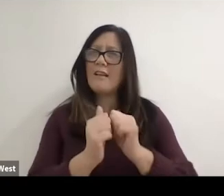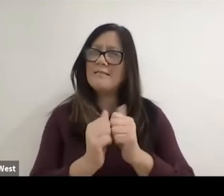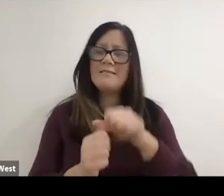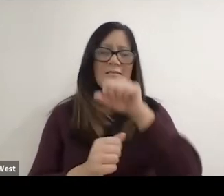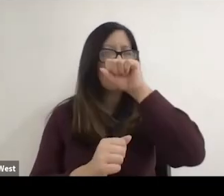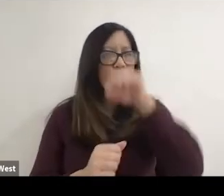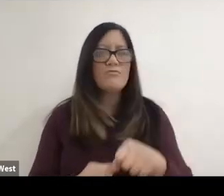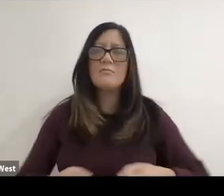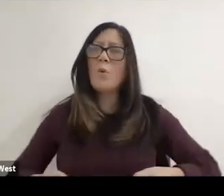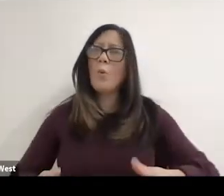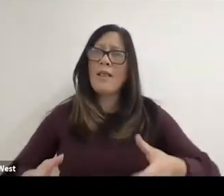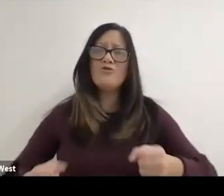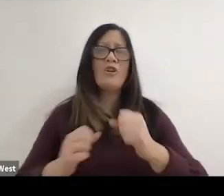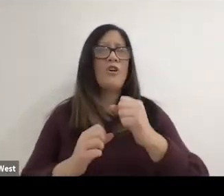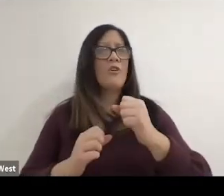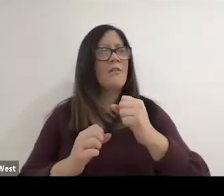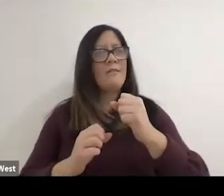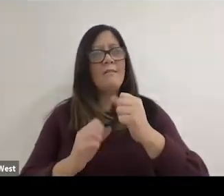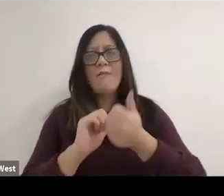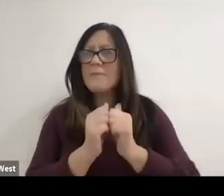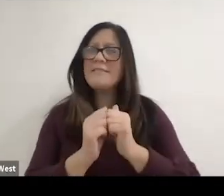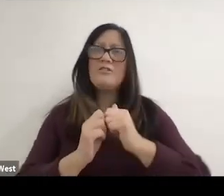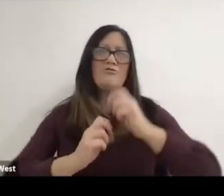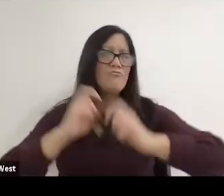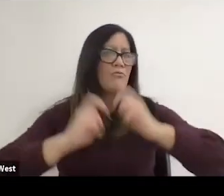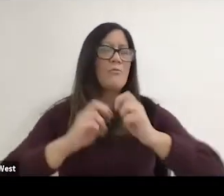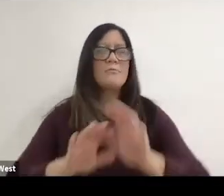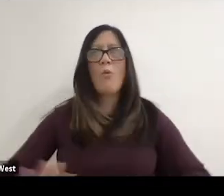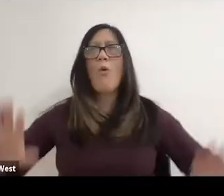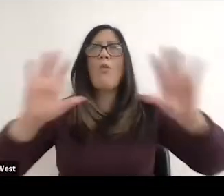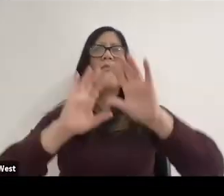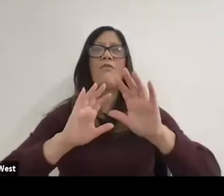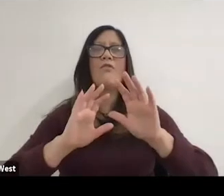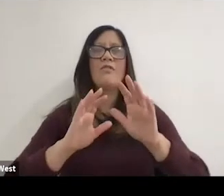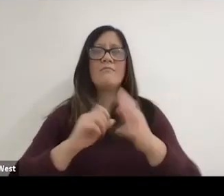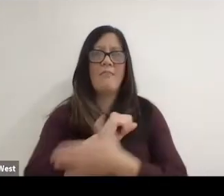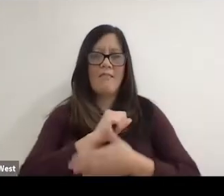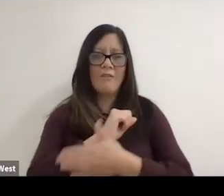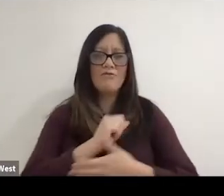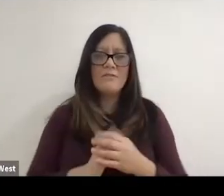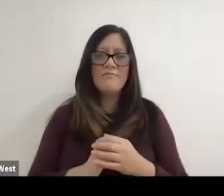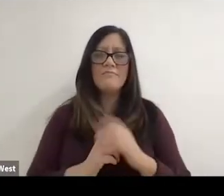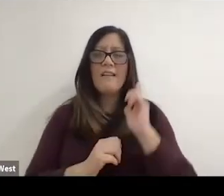I loved racing and I loved the wheelchair games in those days. And you know, throughout the country